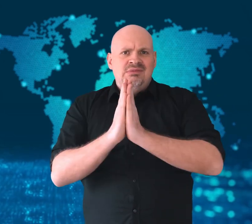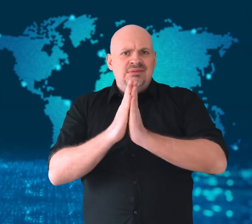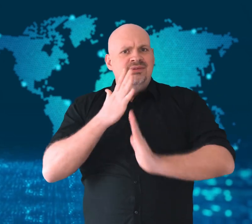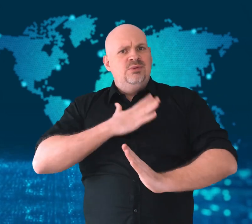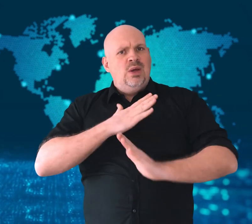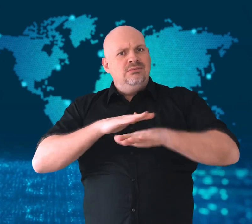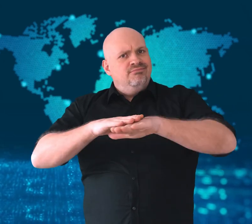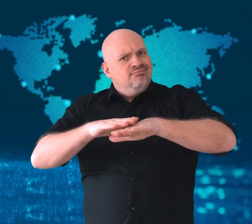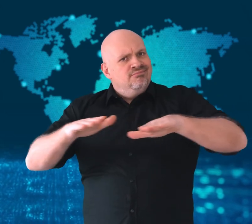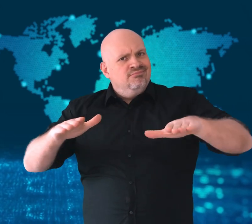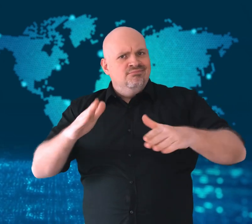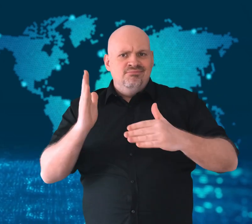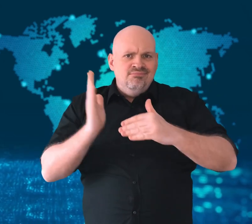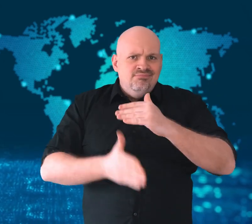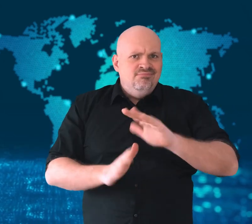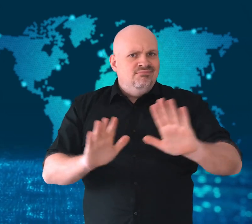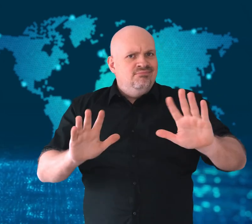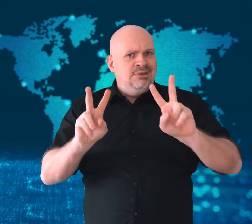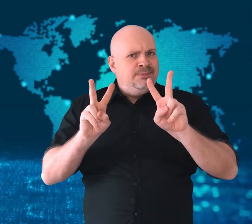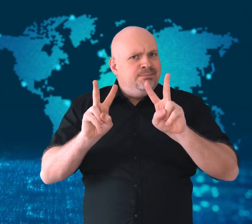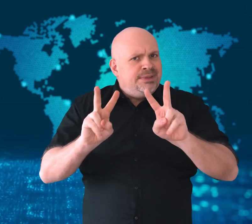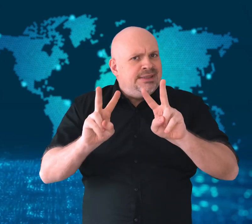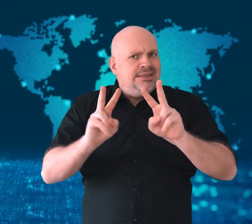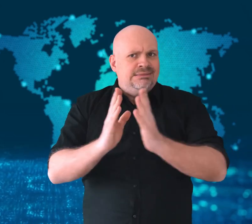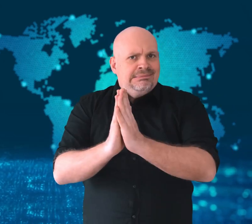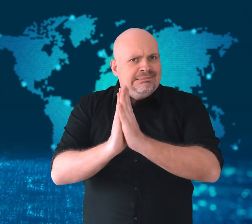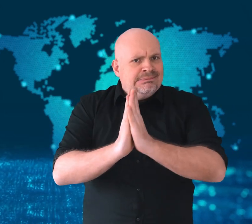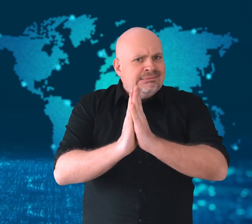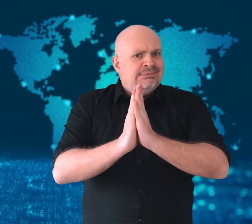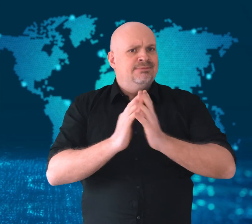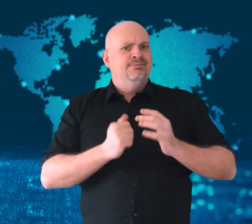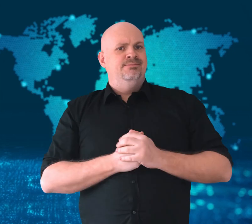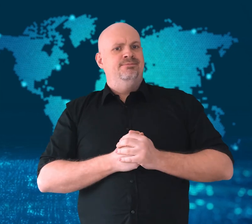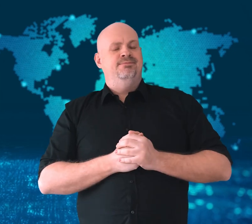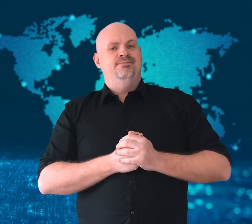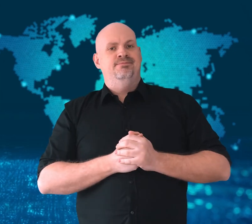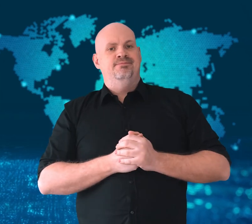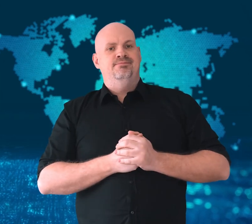African countries called for peace.